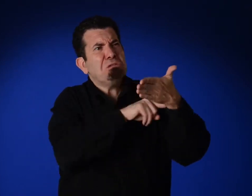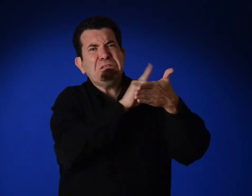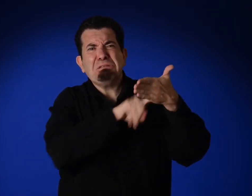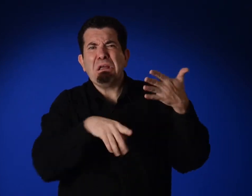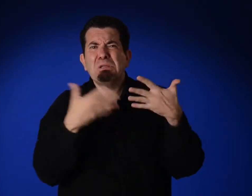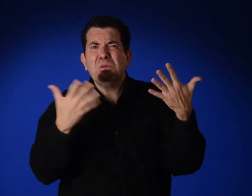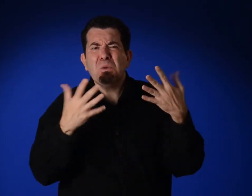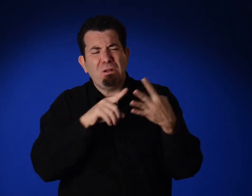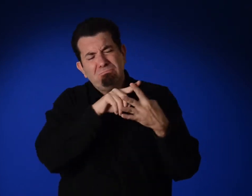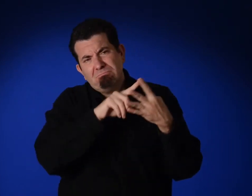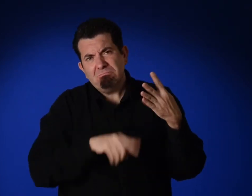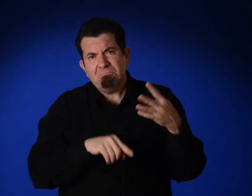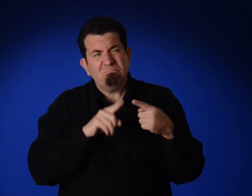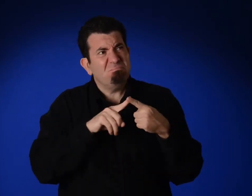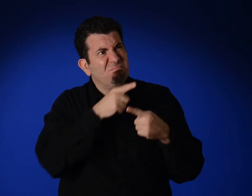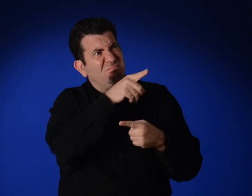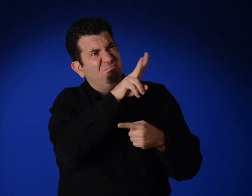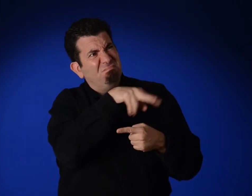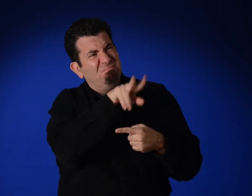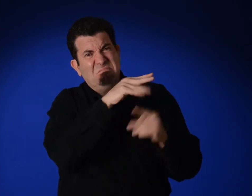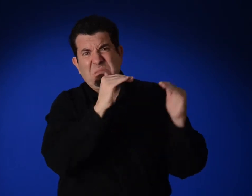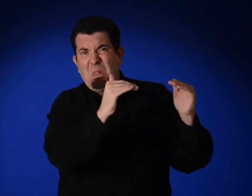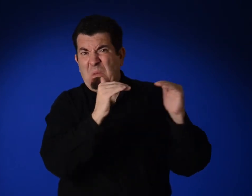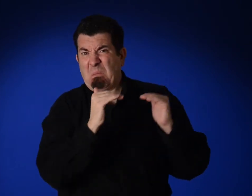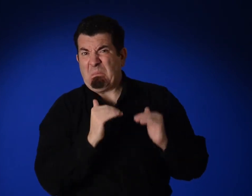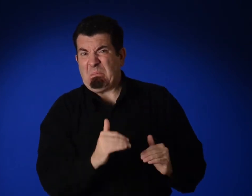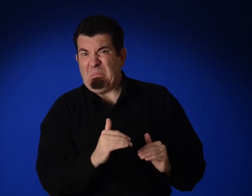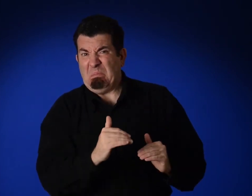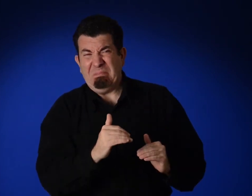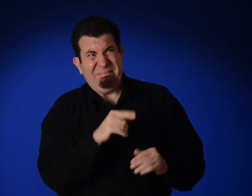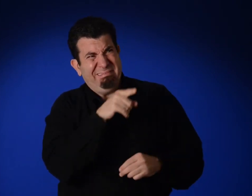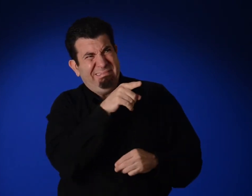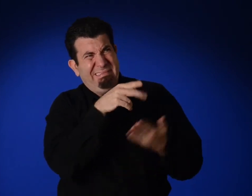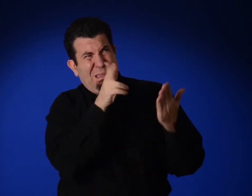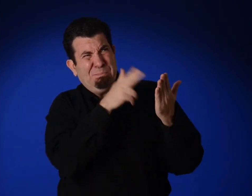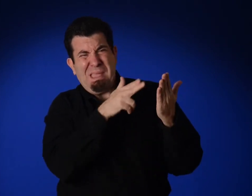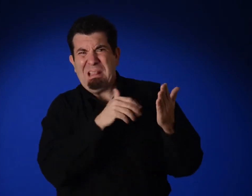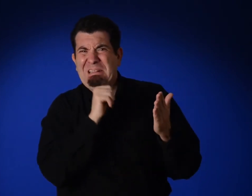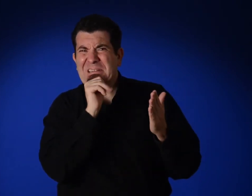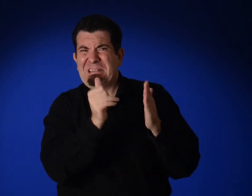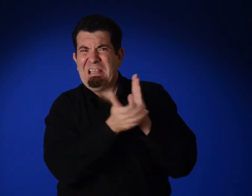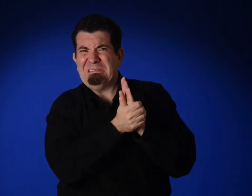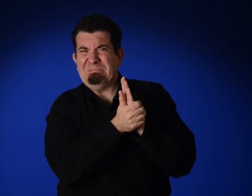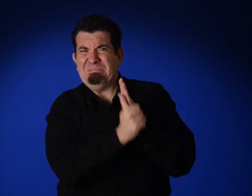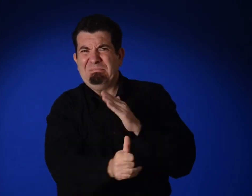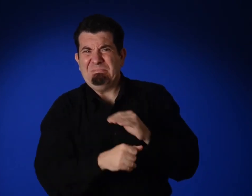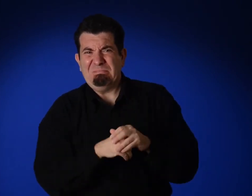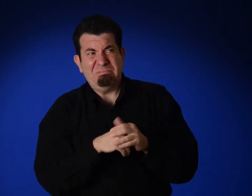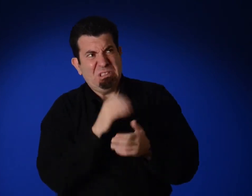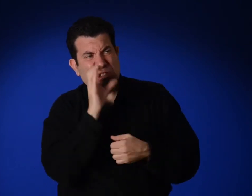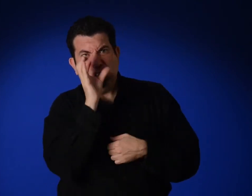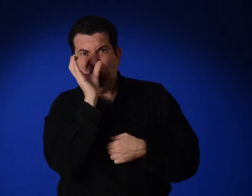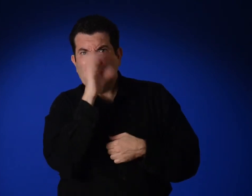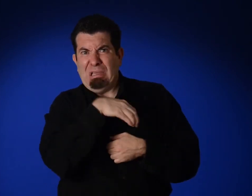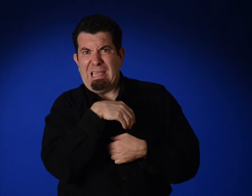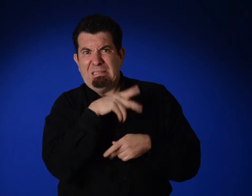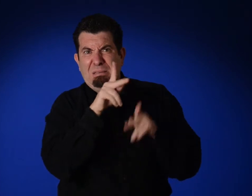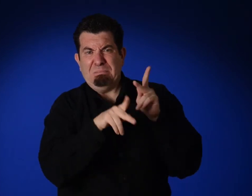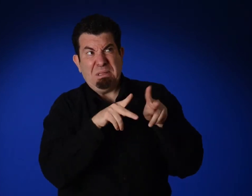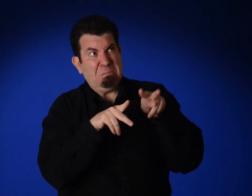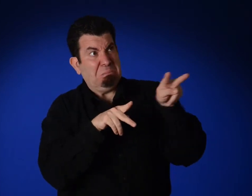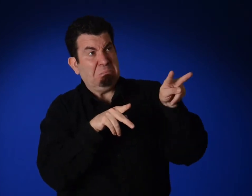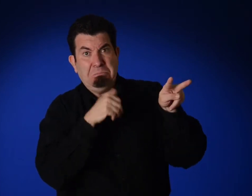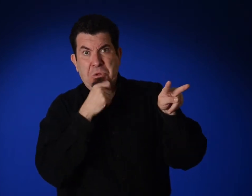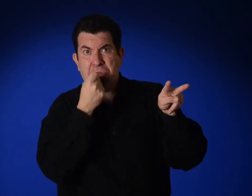It was criticized for several reasons: it was thought to be of low quality, that the painting wasn’t skillfully done.